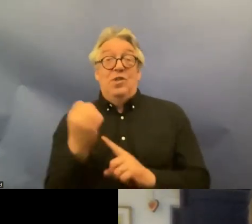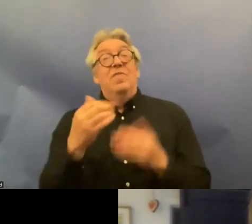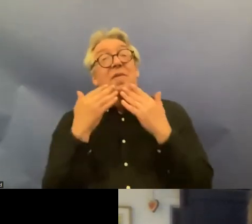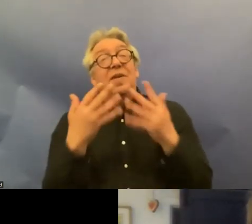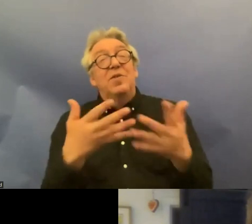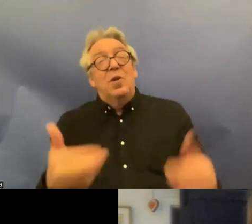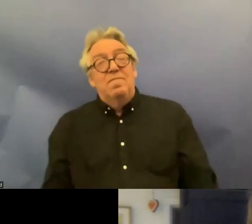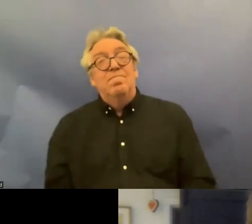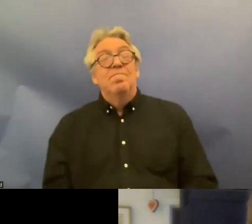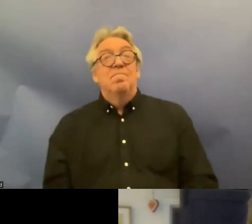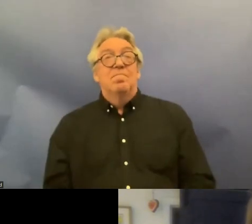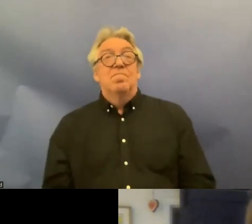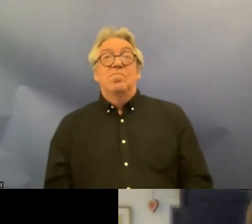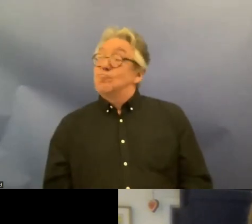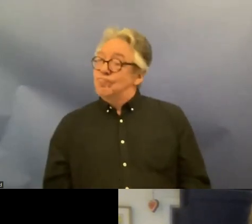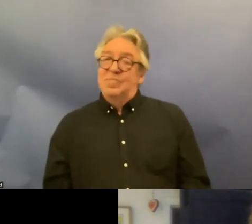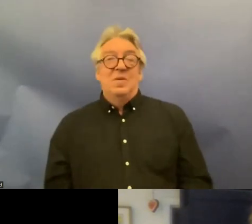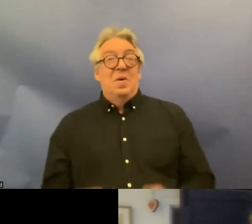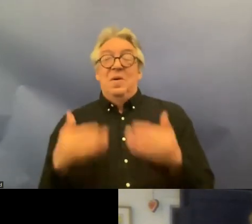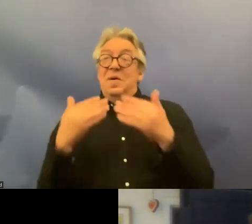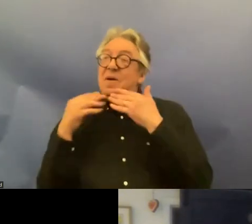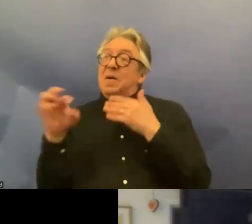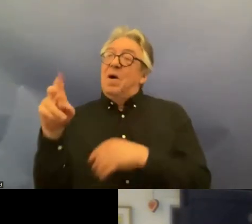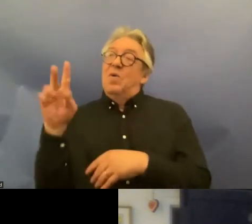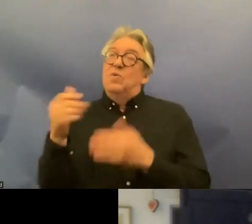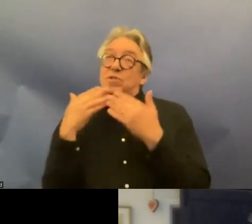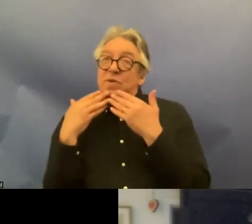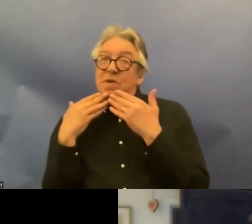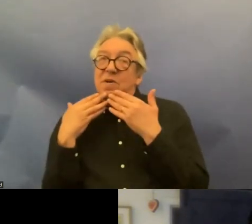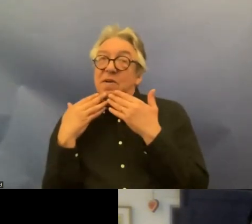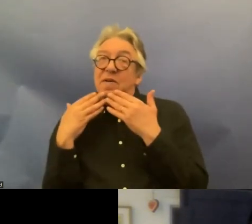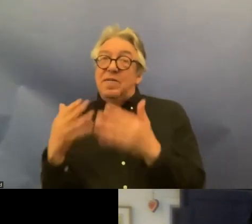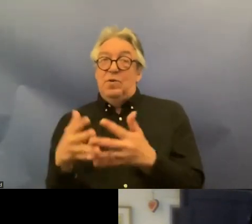lot thank you very much Markus for that uh summary I think that this is